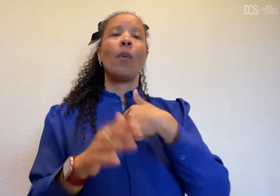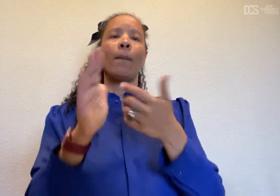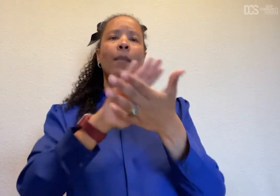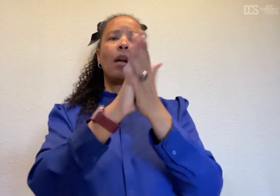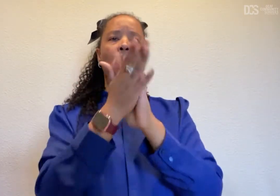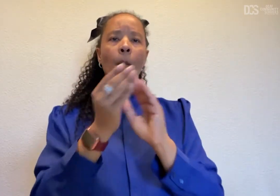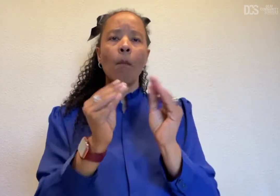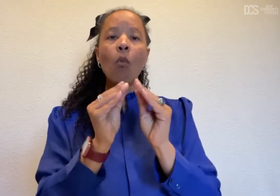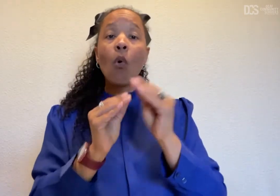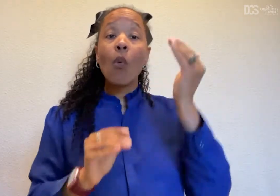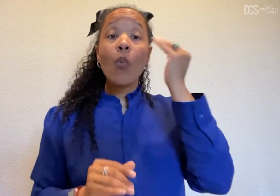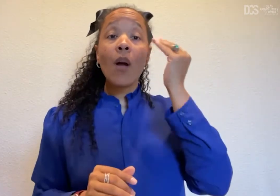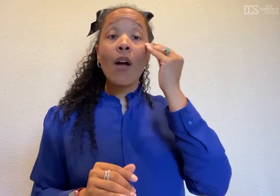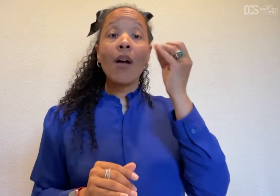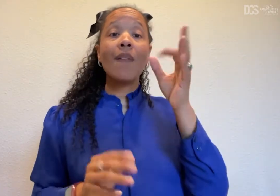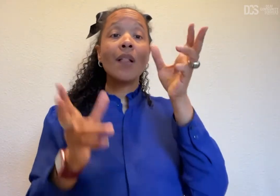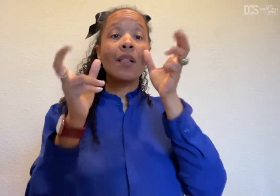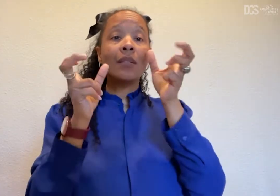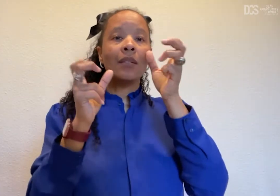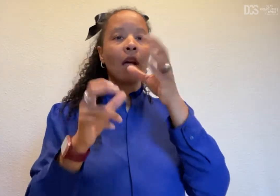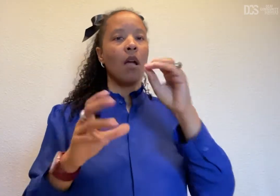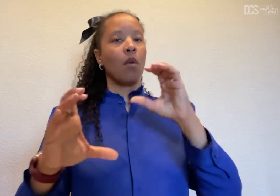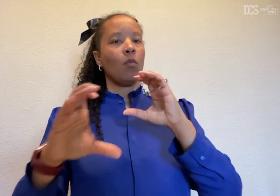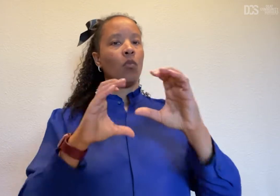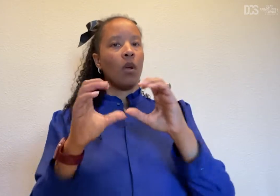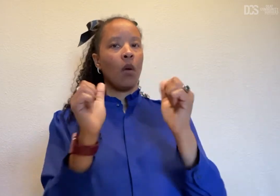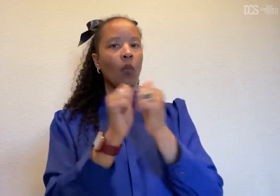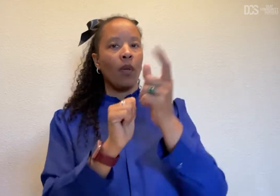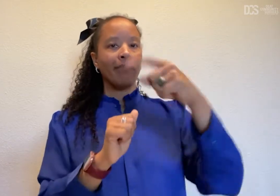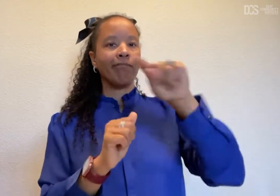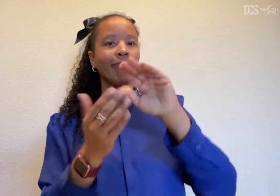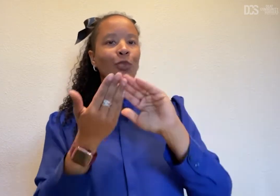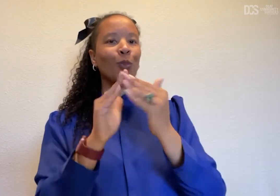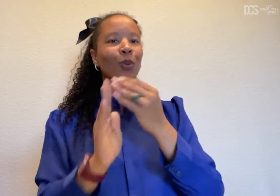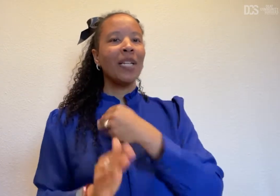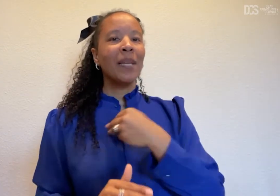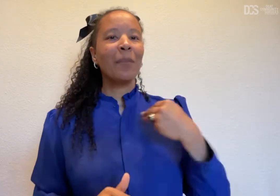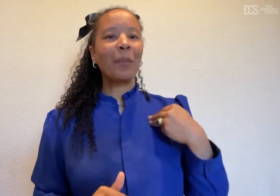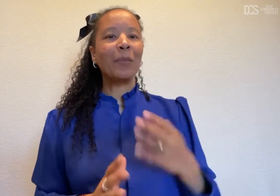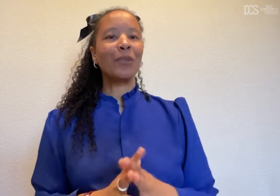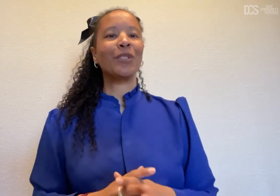In turn we will be more aware of listening and communicating with our community members.